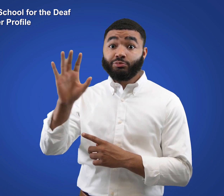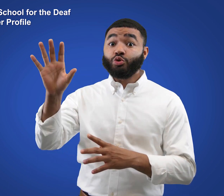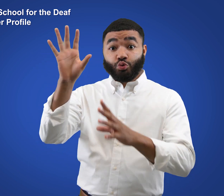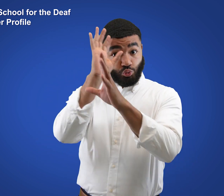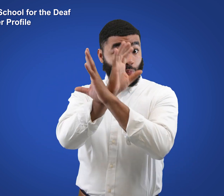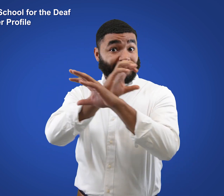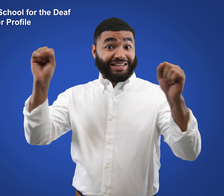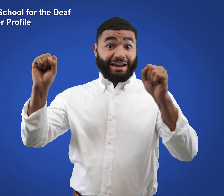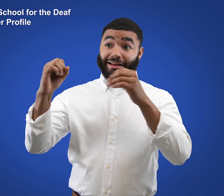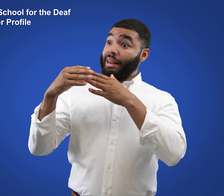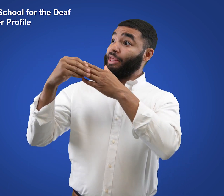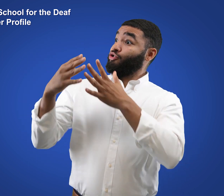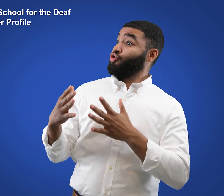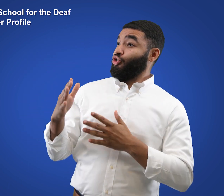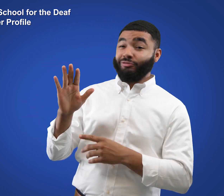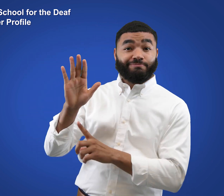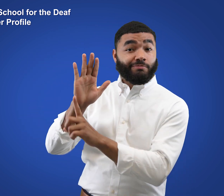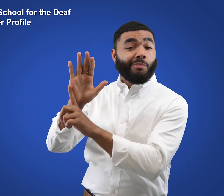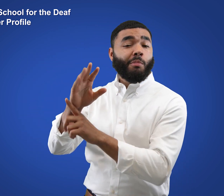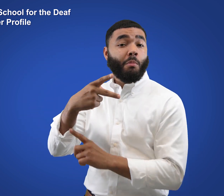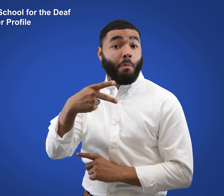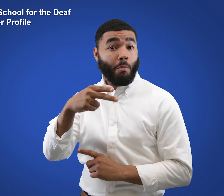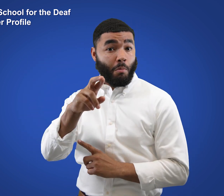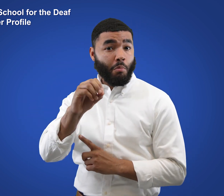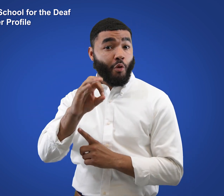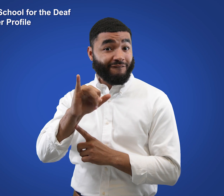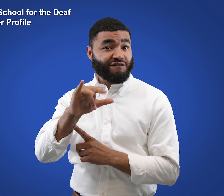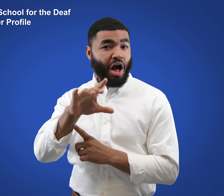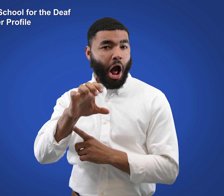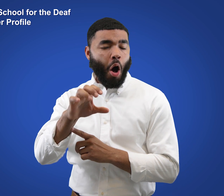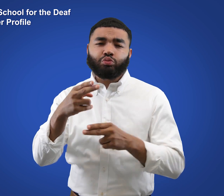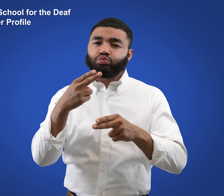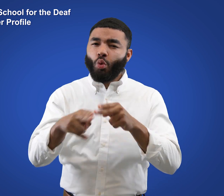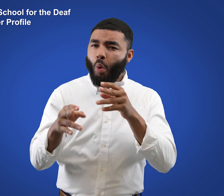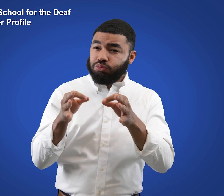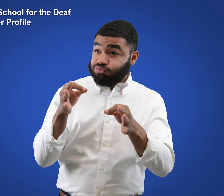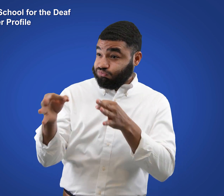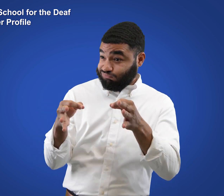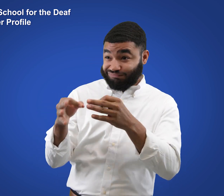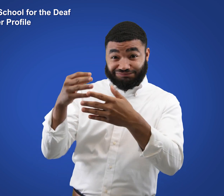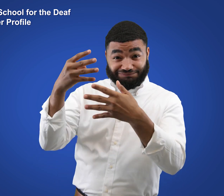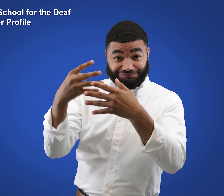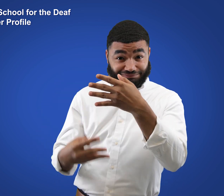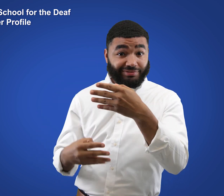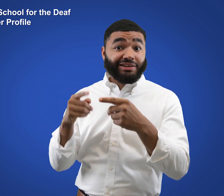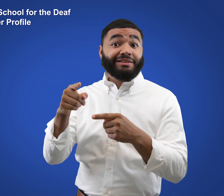Director leader profile